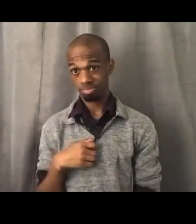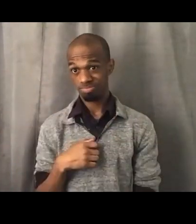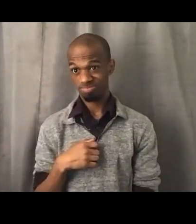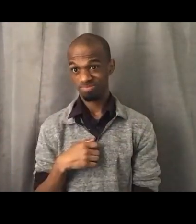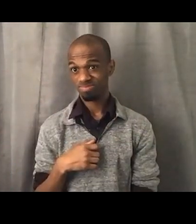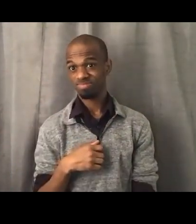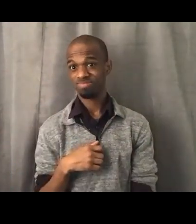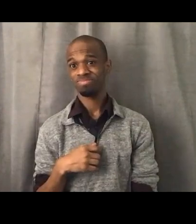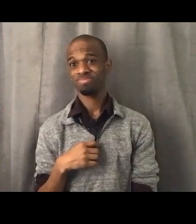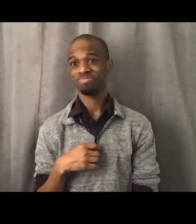Okay, Denise.